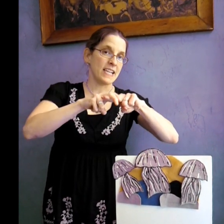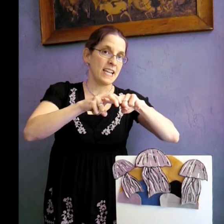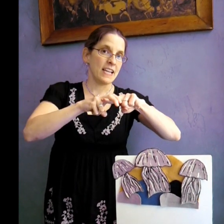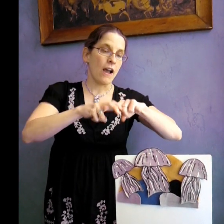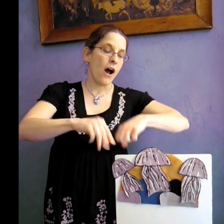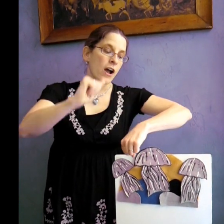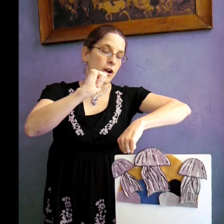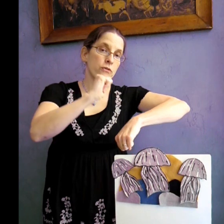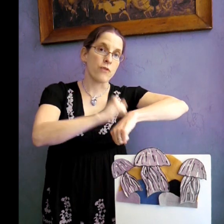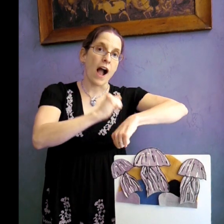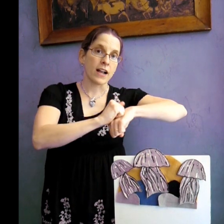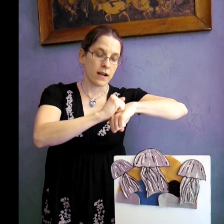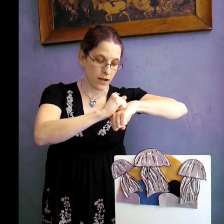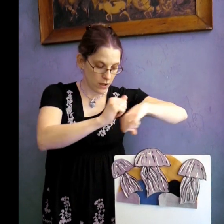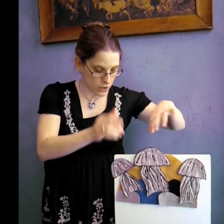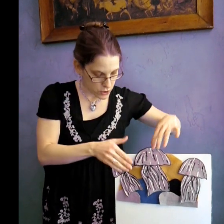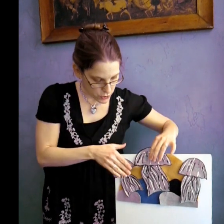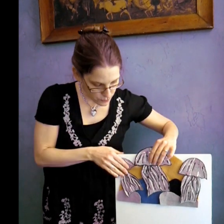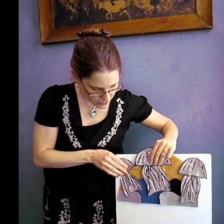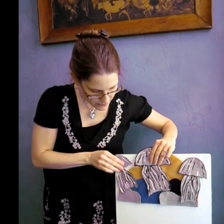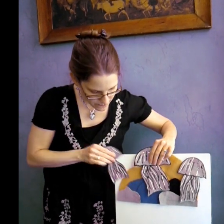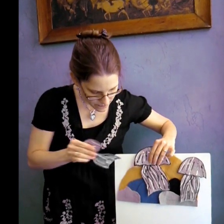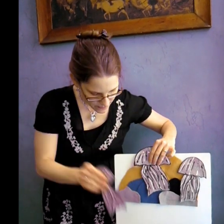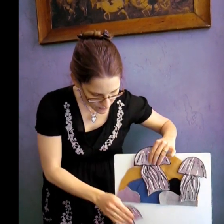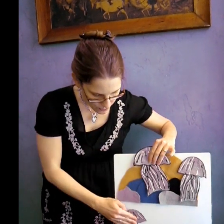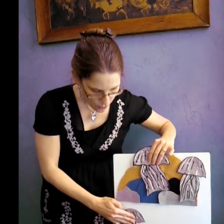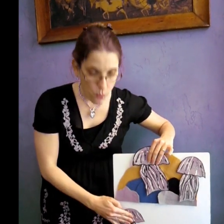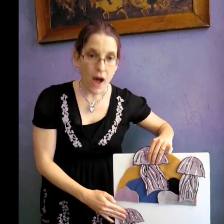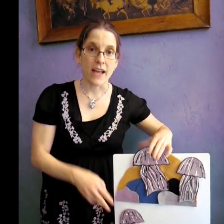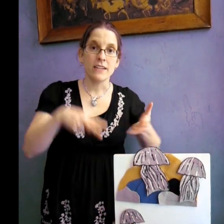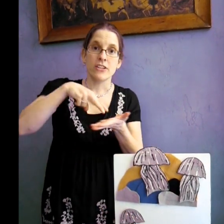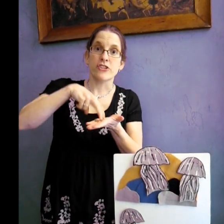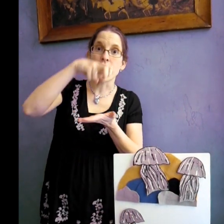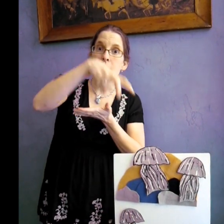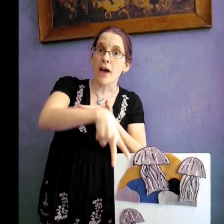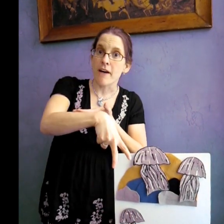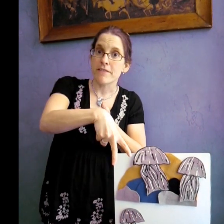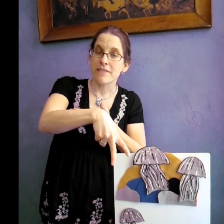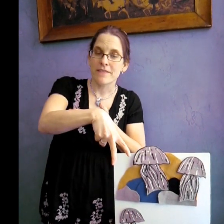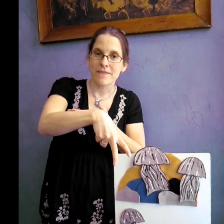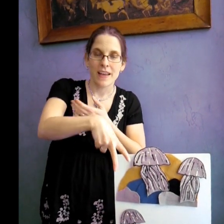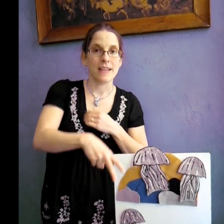SITTING on a ROCK. Zoop! One JUMPED off!